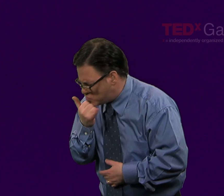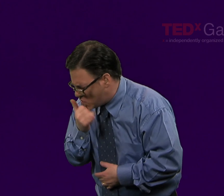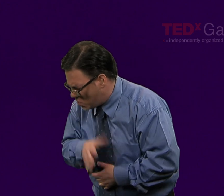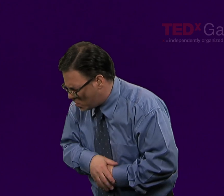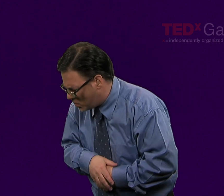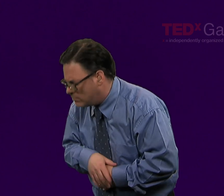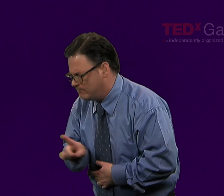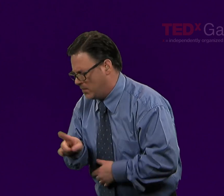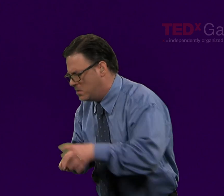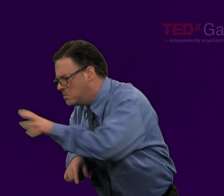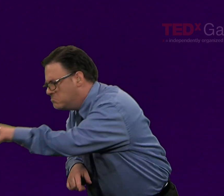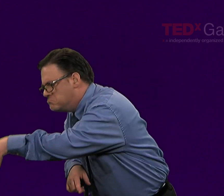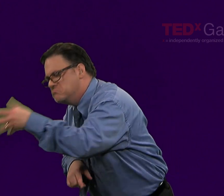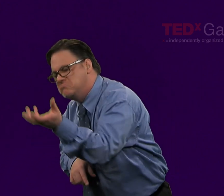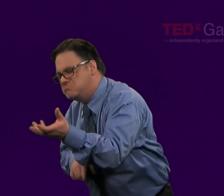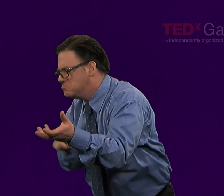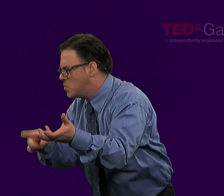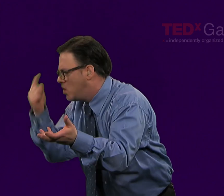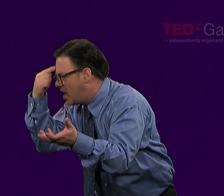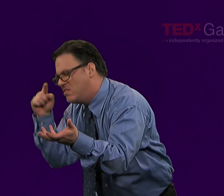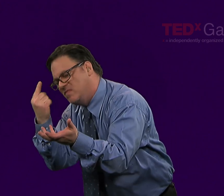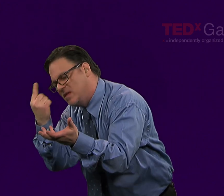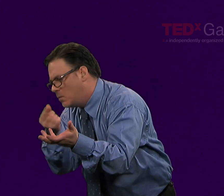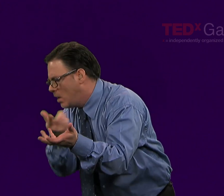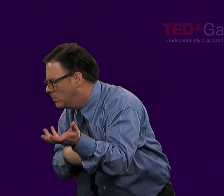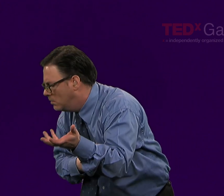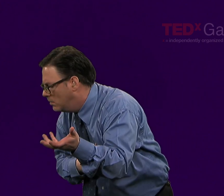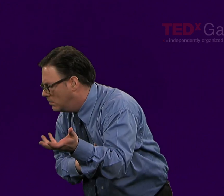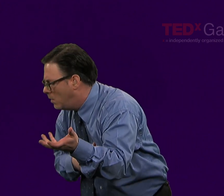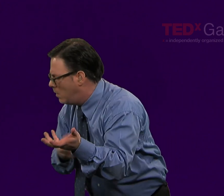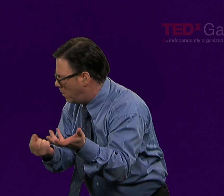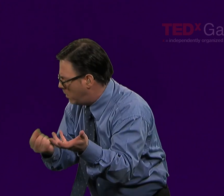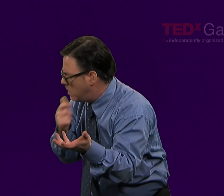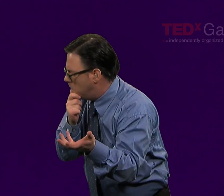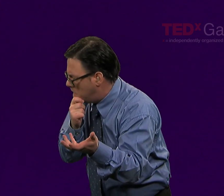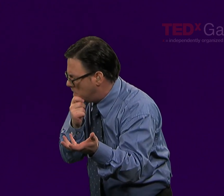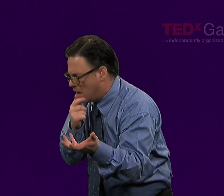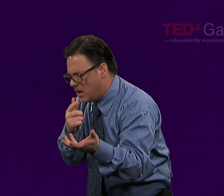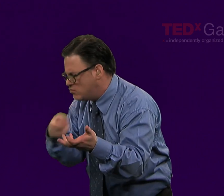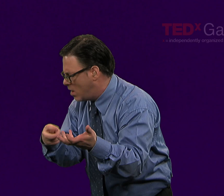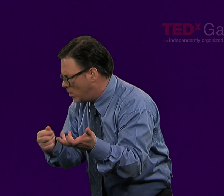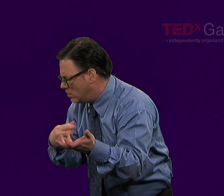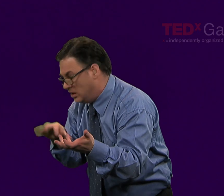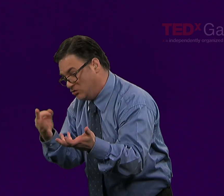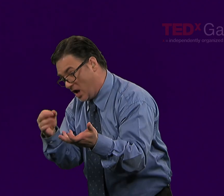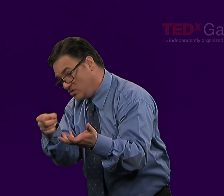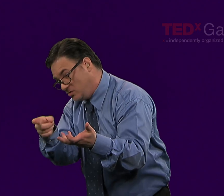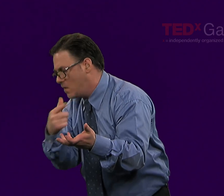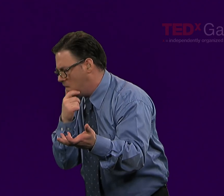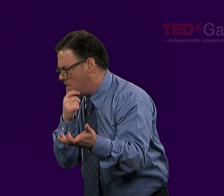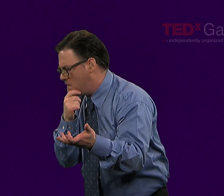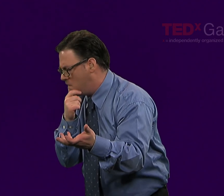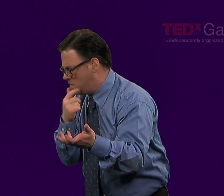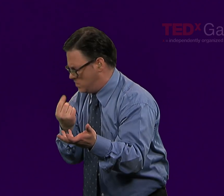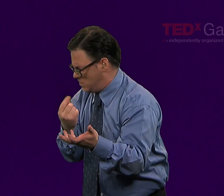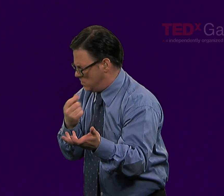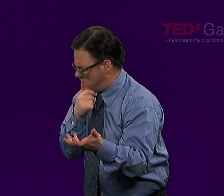and helping them to examine themselves in this metacognitive manner, examine their judgment, examine their perceptions.